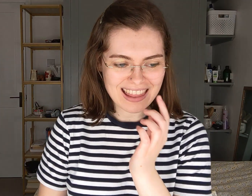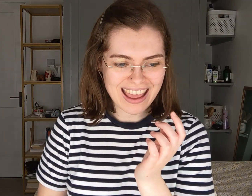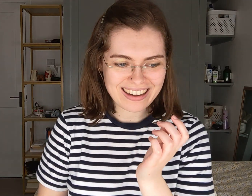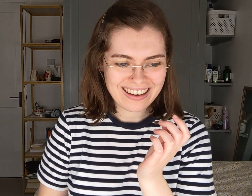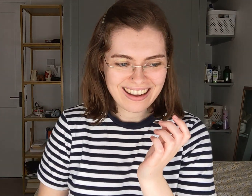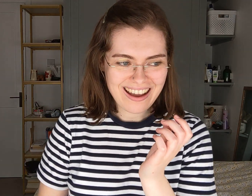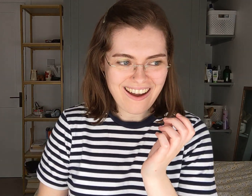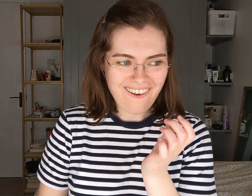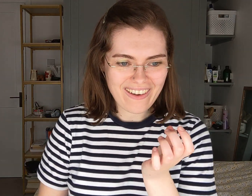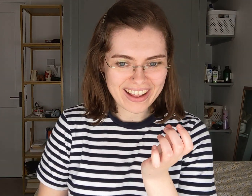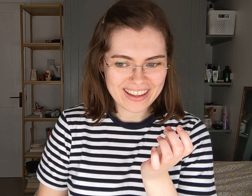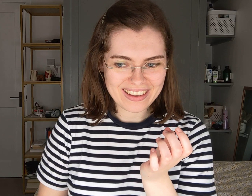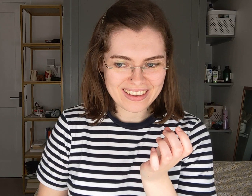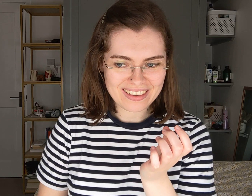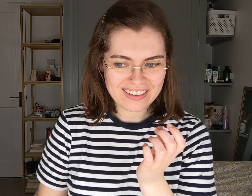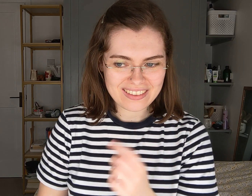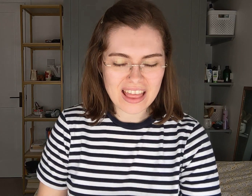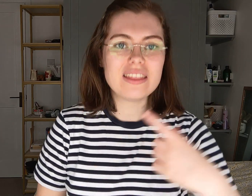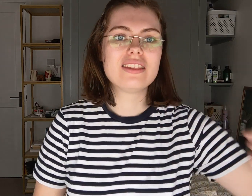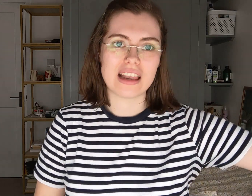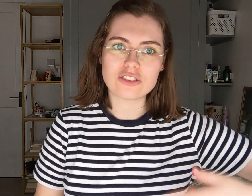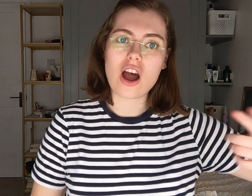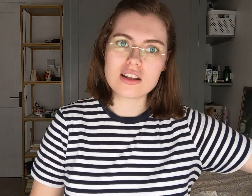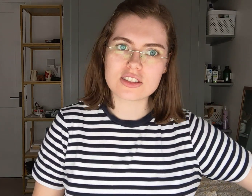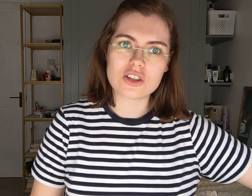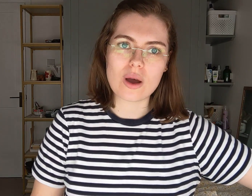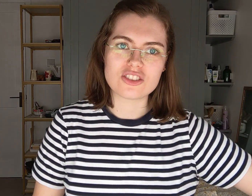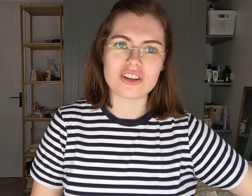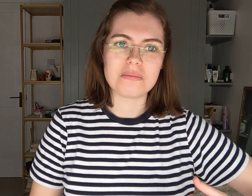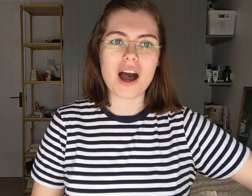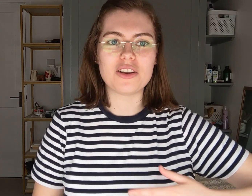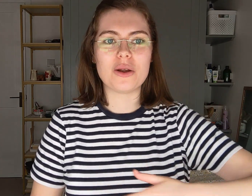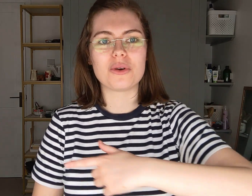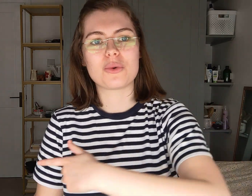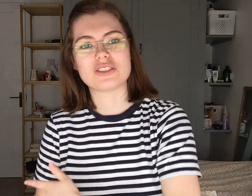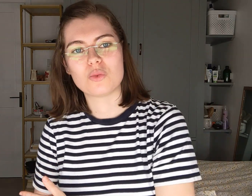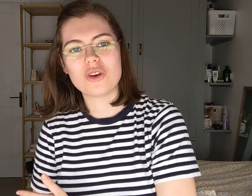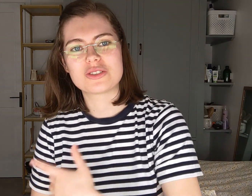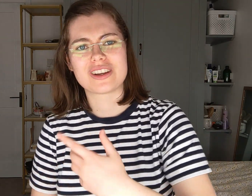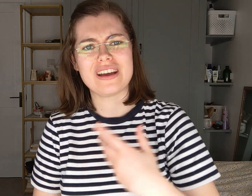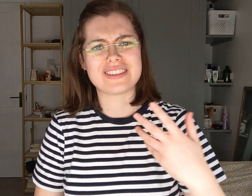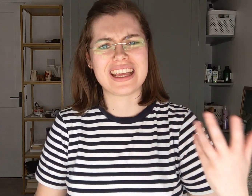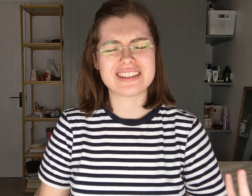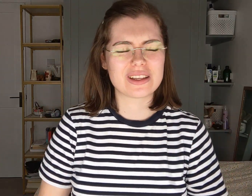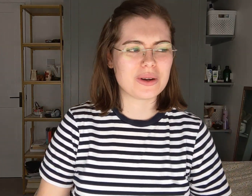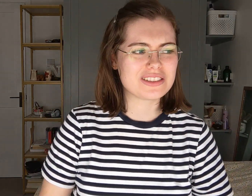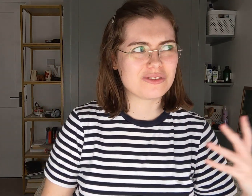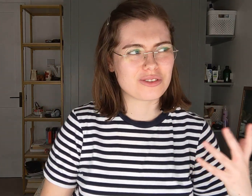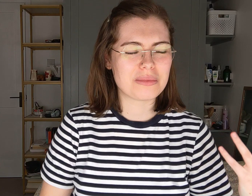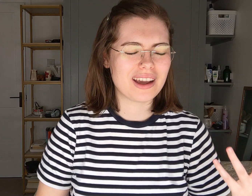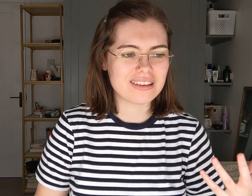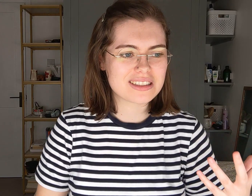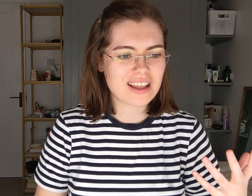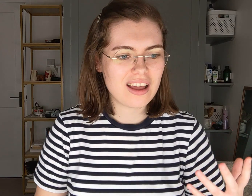then I then the lecture answers the question, but I don't know what the question was, so kind of have to guess the question from the answer.